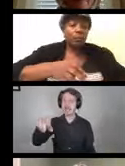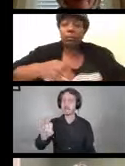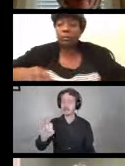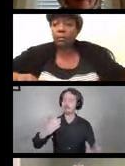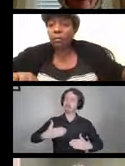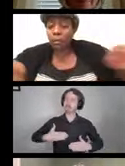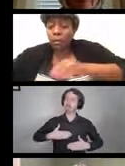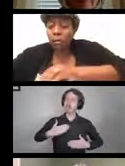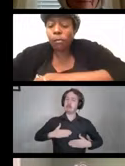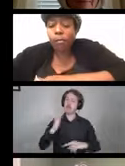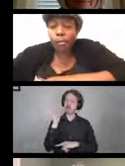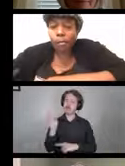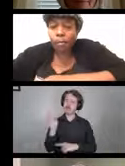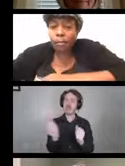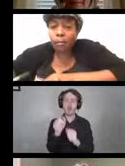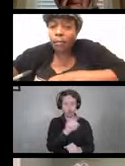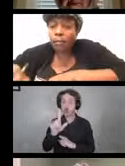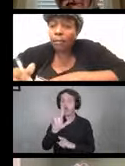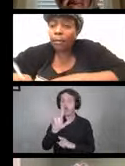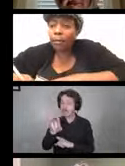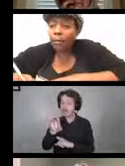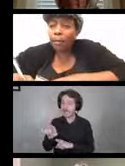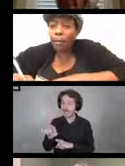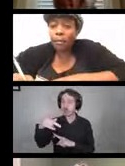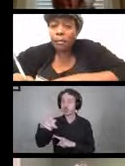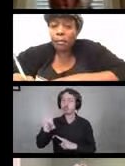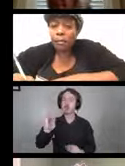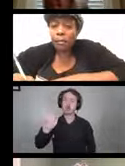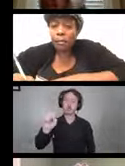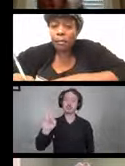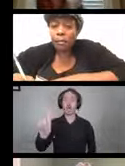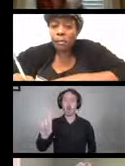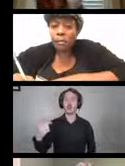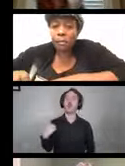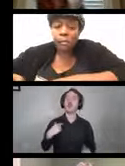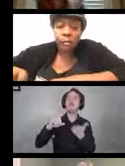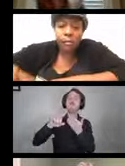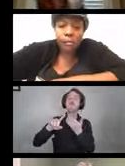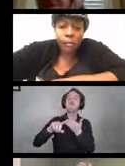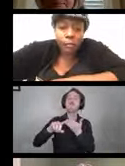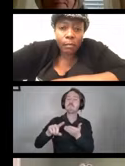with you, Liz Persaud, as we explore what to consider